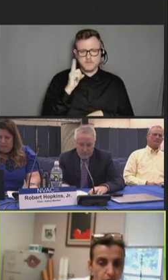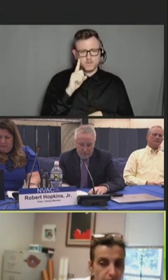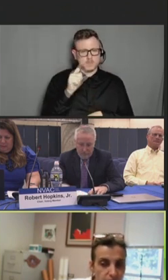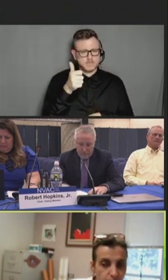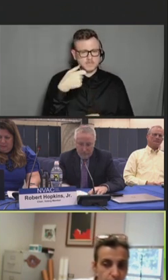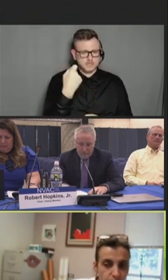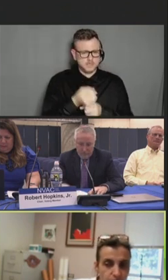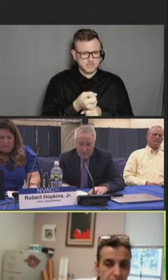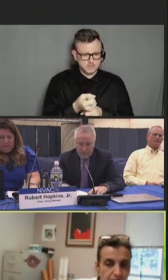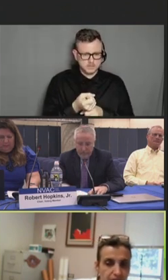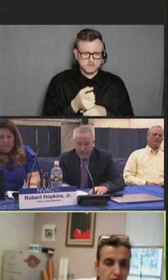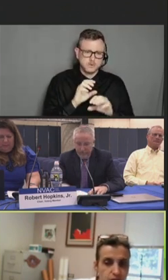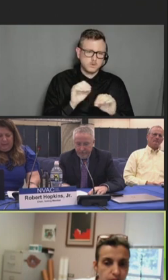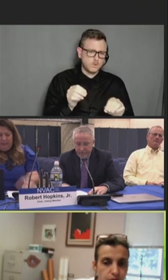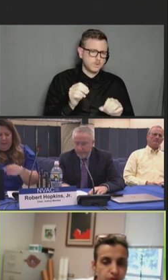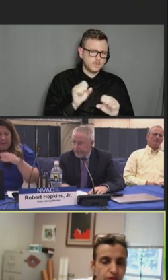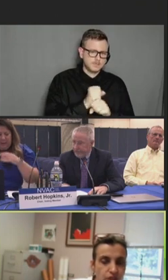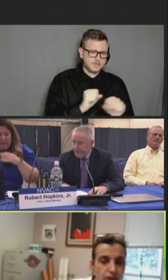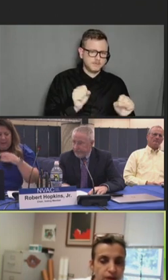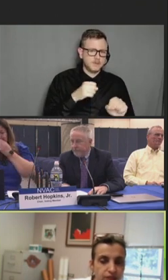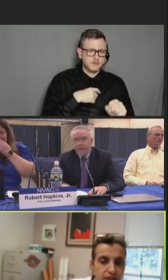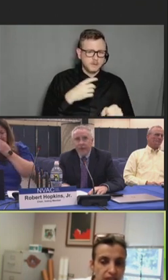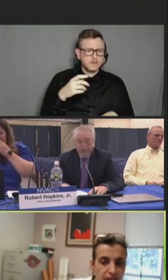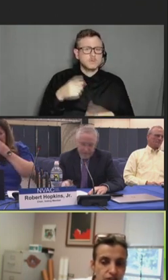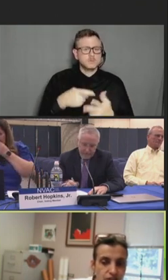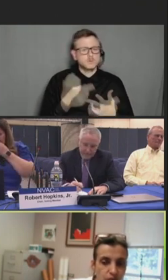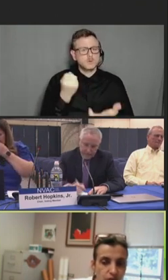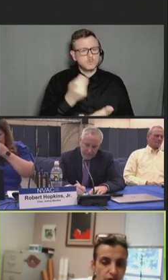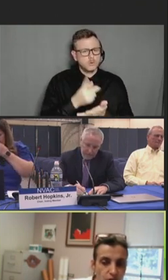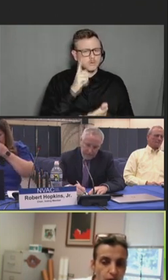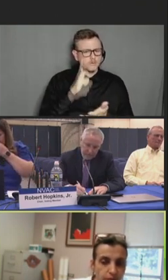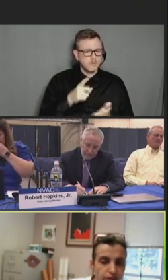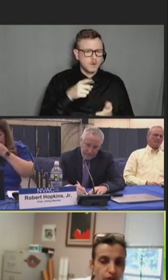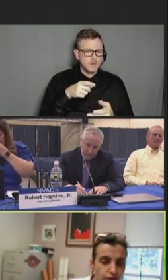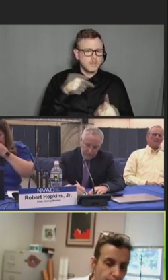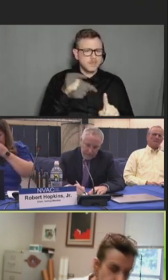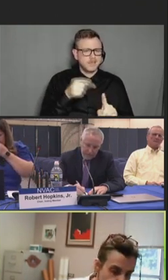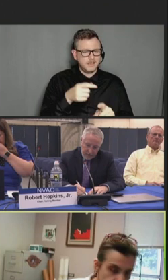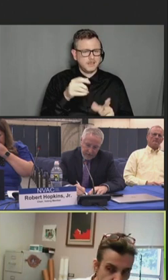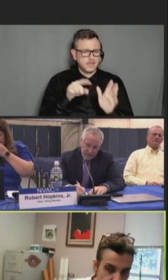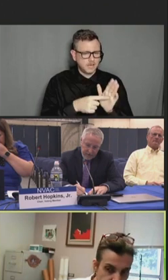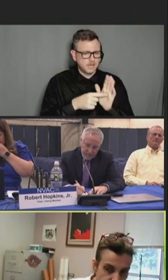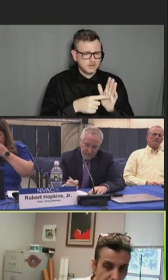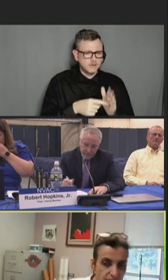On May the 3RD, the BLA was approved for the above indication with a requirement for post-marketing